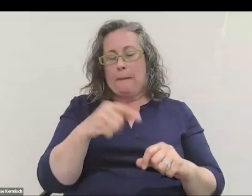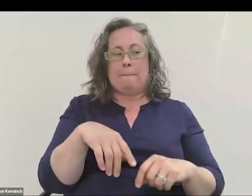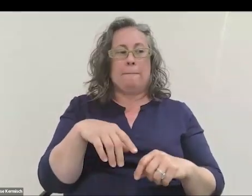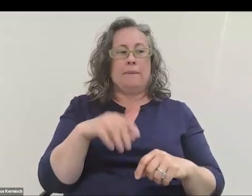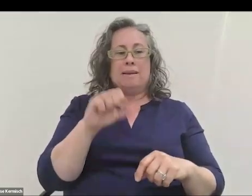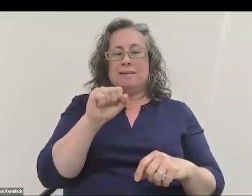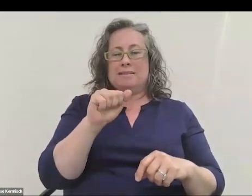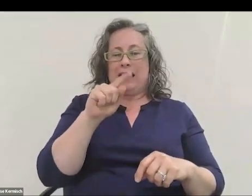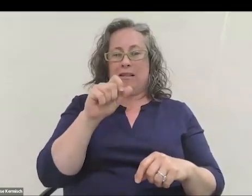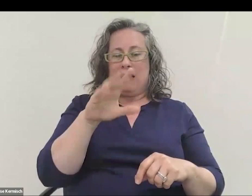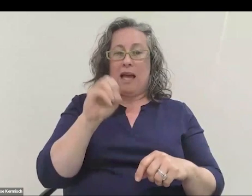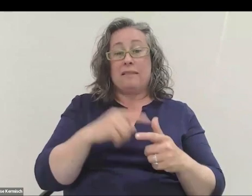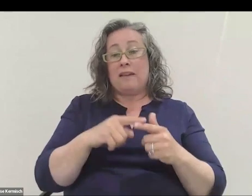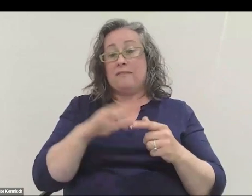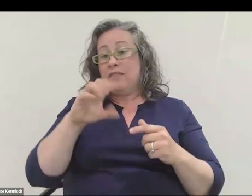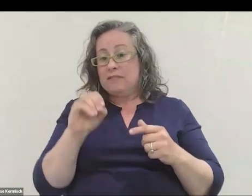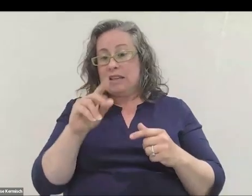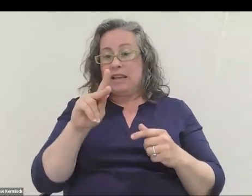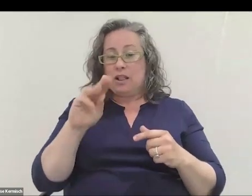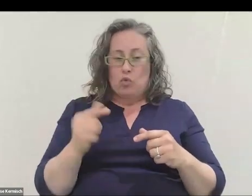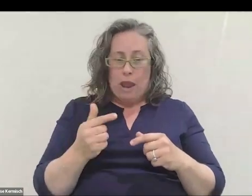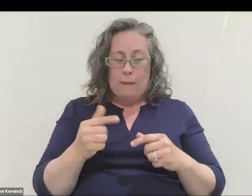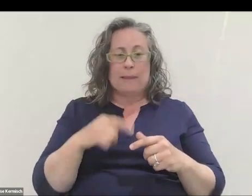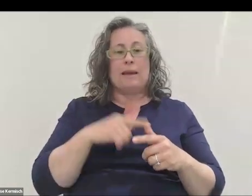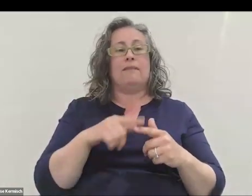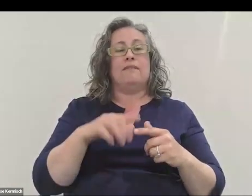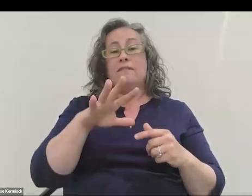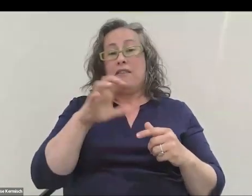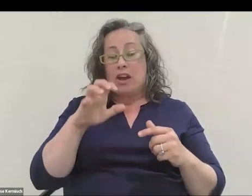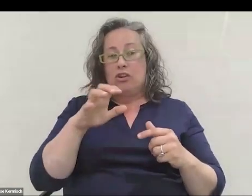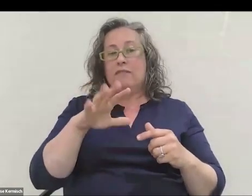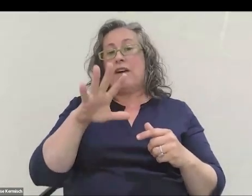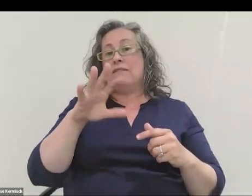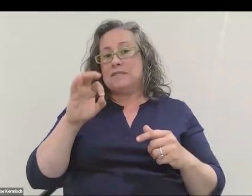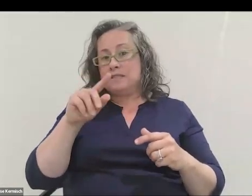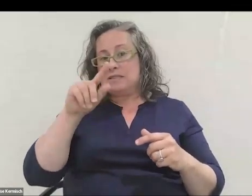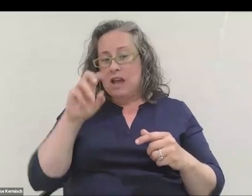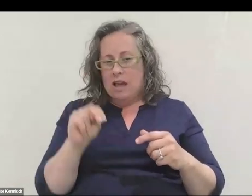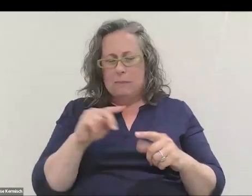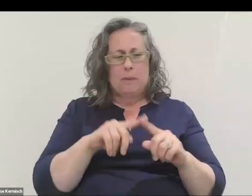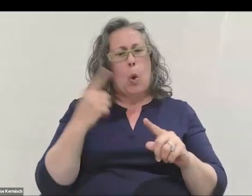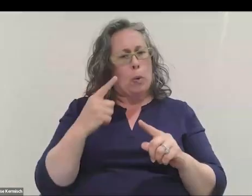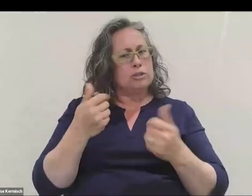and then, 50-kilogram satellites, then 500-kilogram satellites, then five-ton satellites, but always keep them cheap,